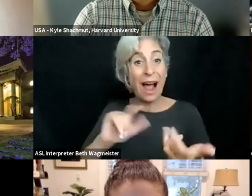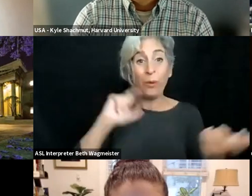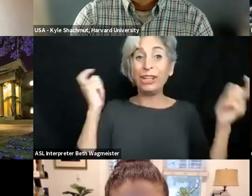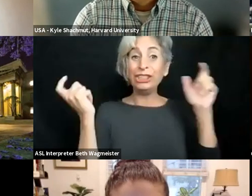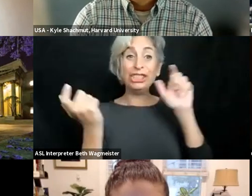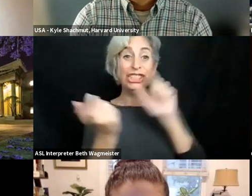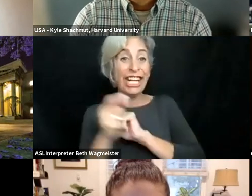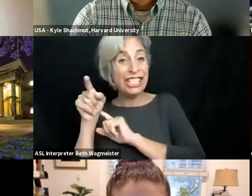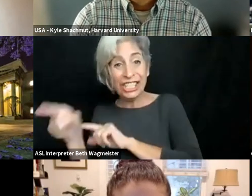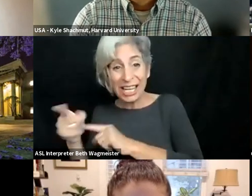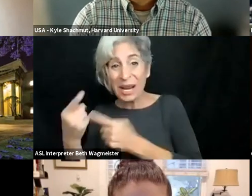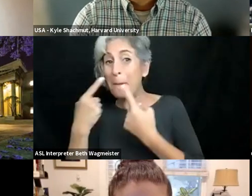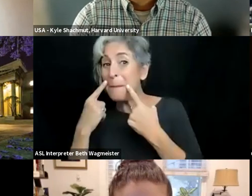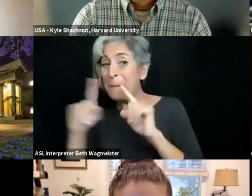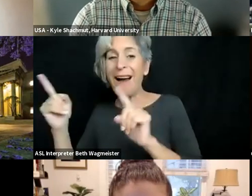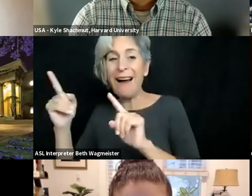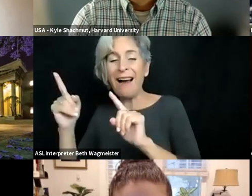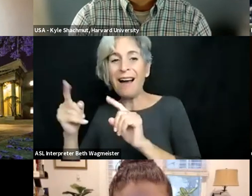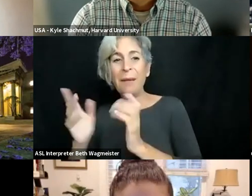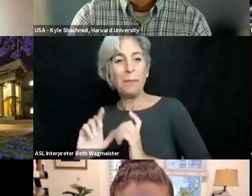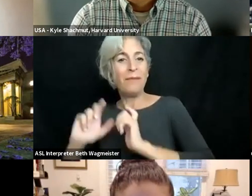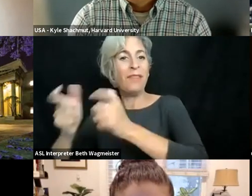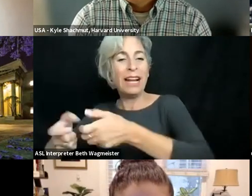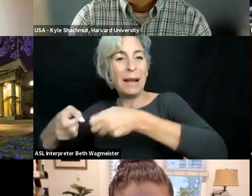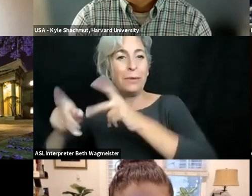technologies disruptive, processes which were not inclusive are